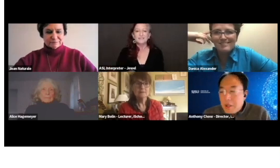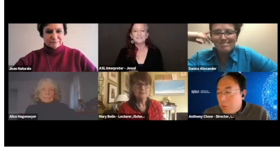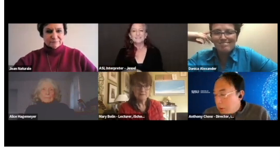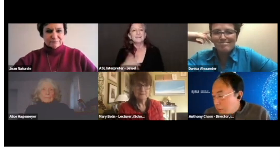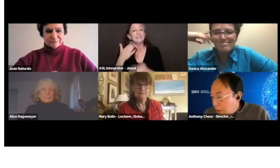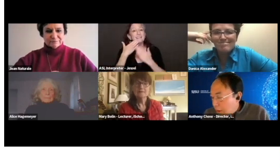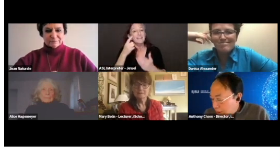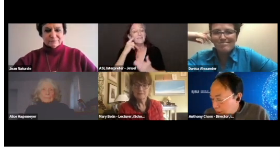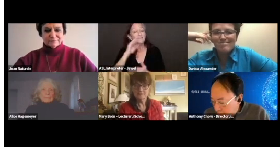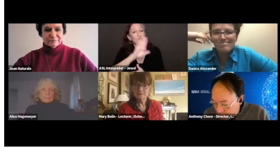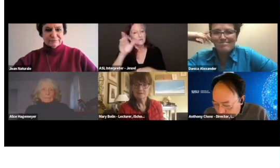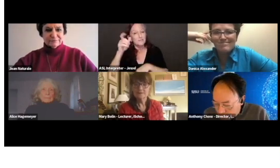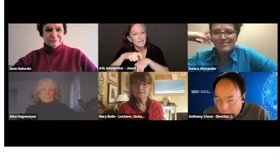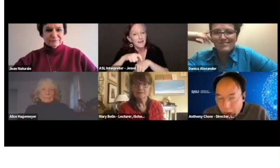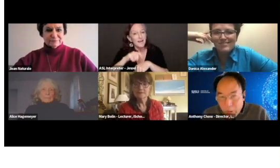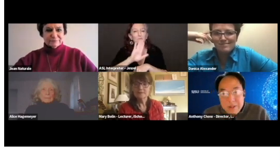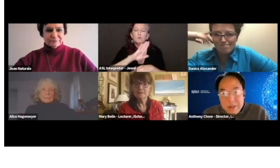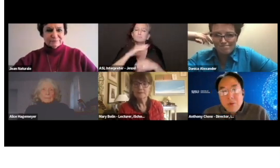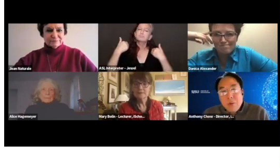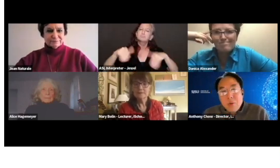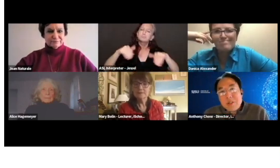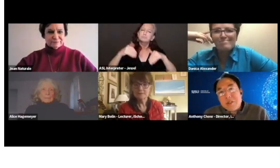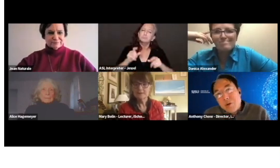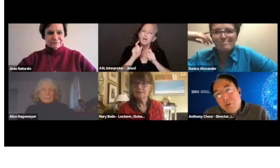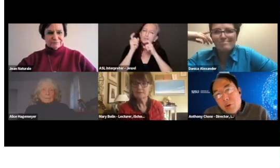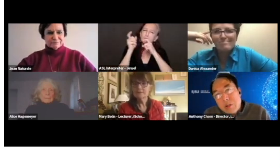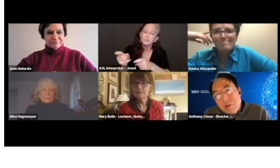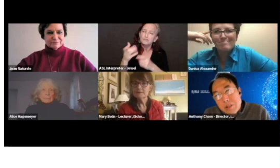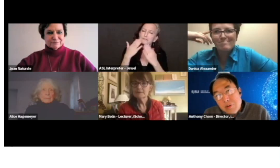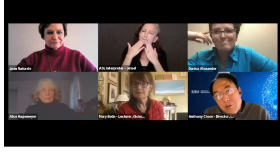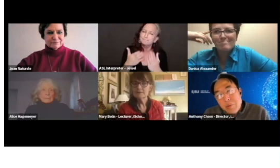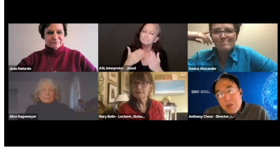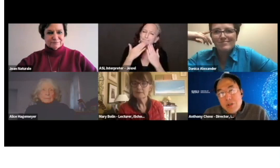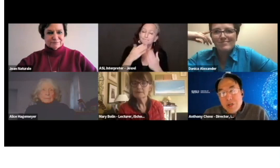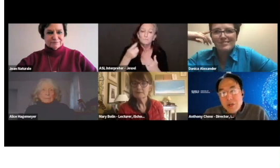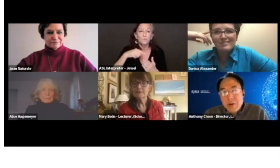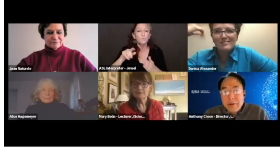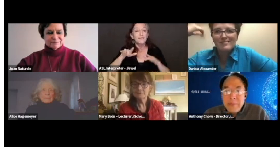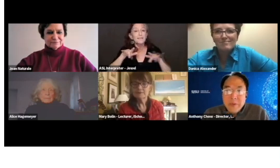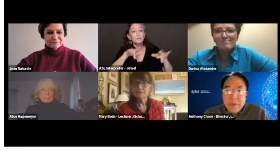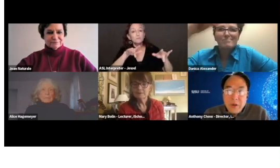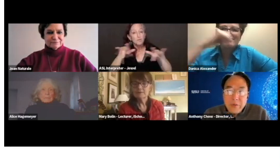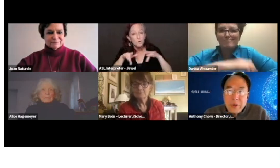One of our priorities, of course, is to record and transcribe and share all